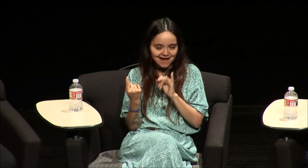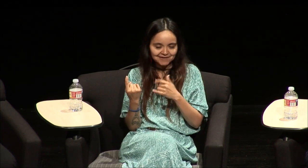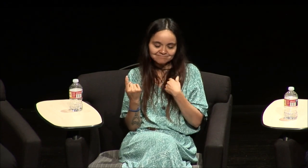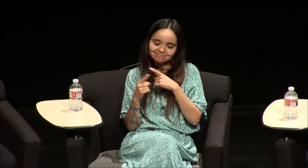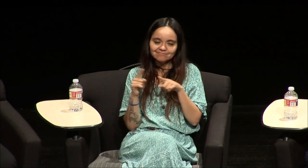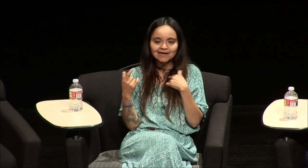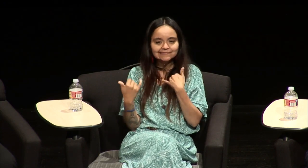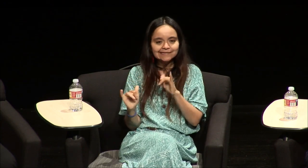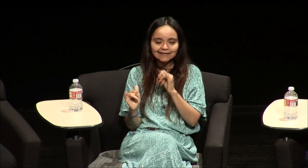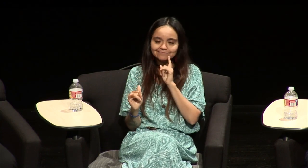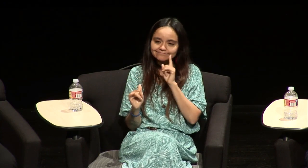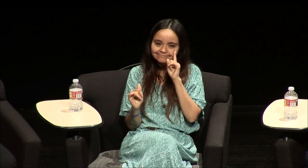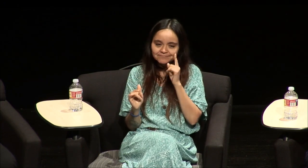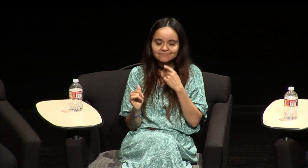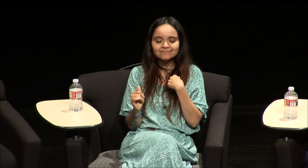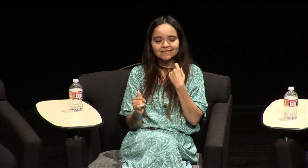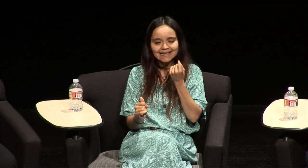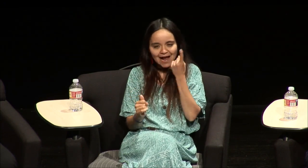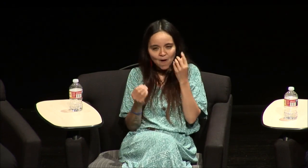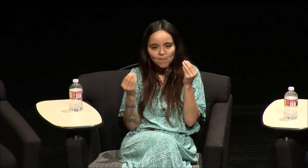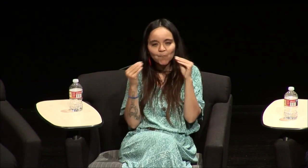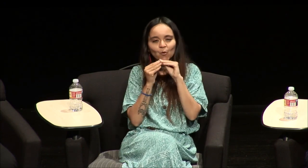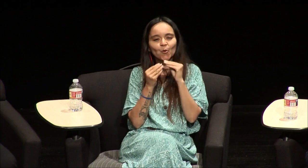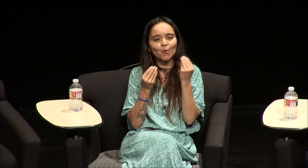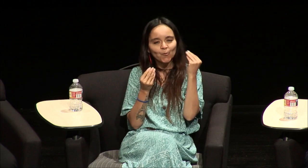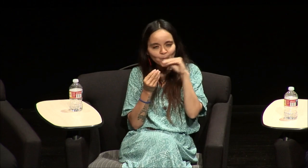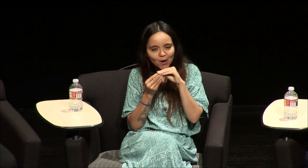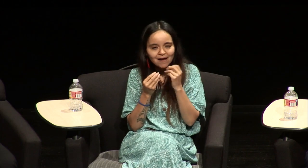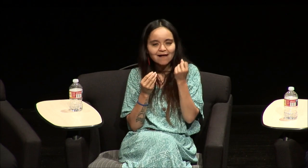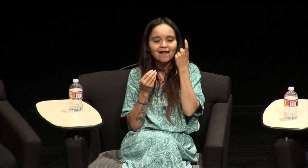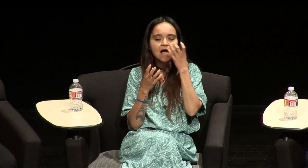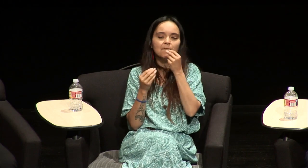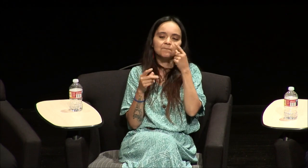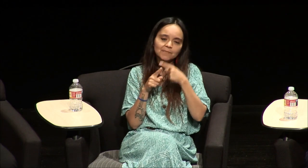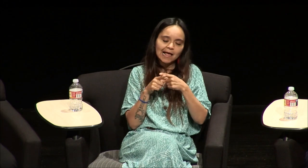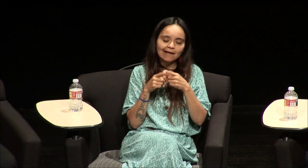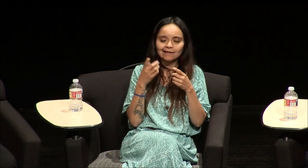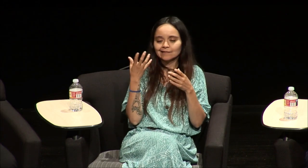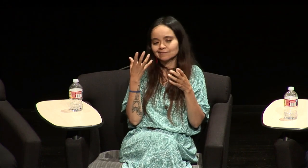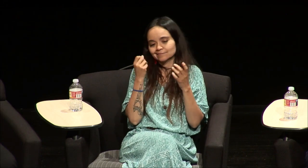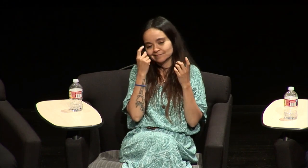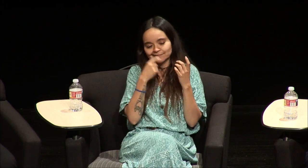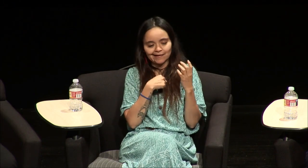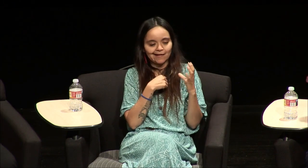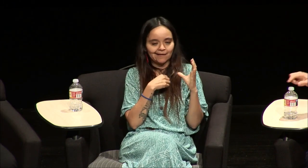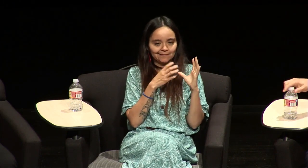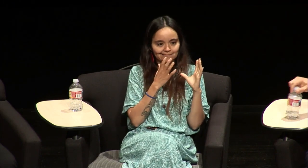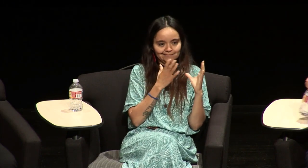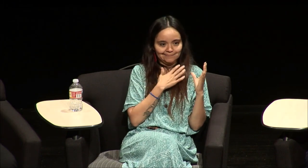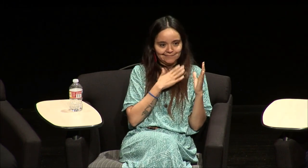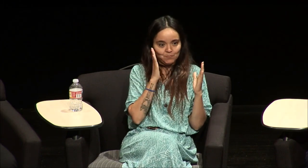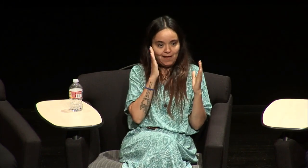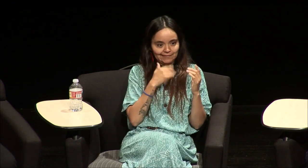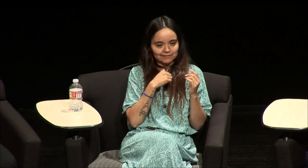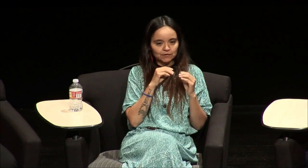alone and I get it I get it more and more and more the benefits of being deaf